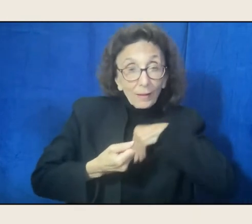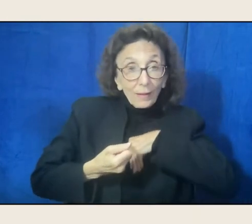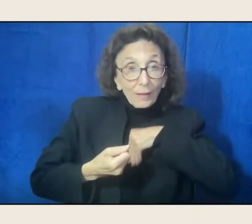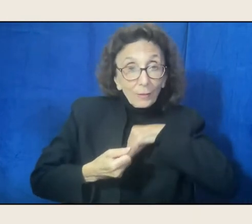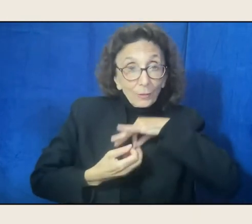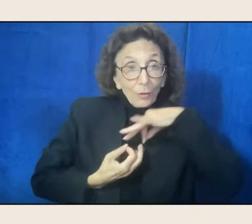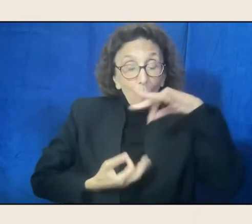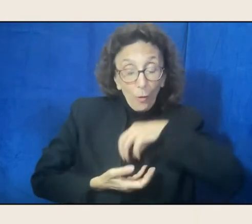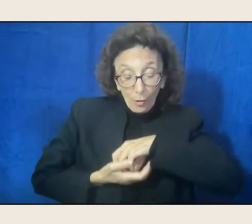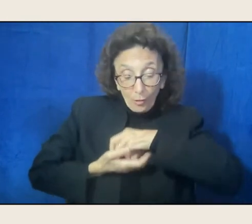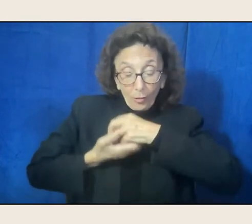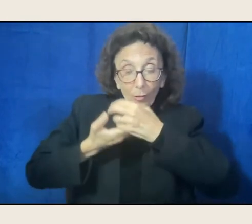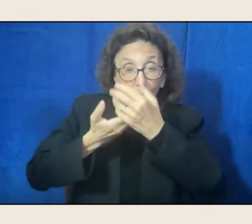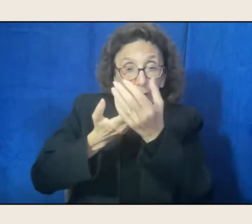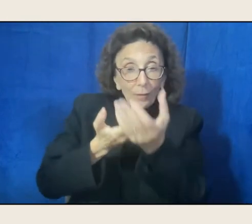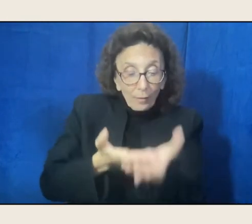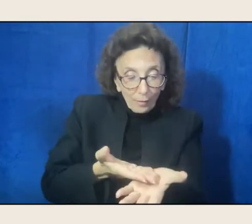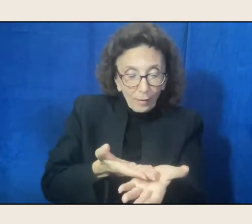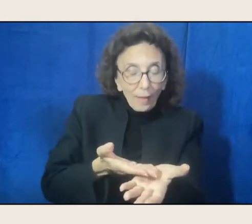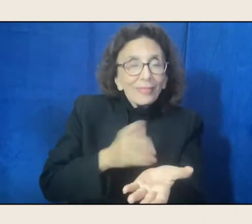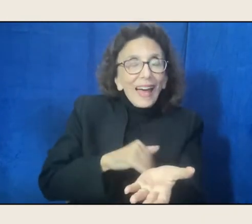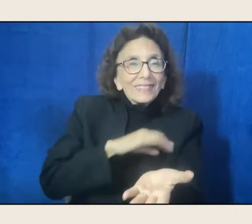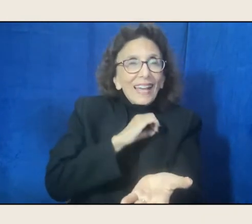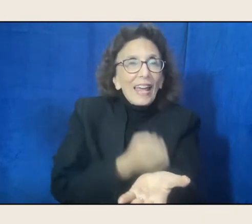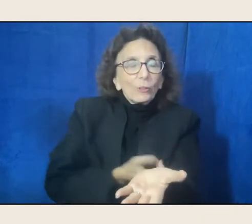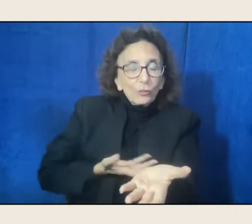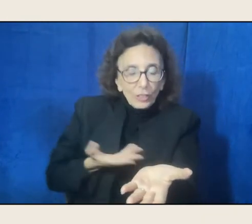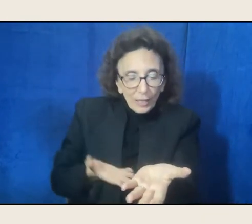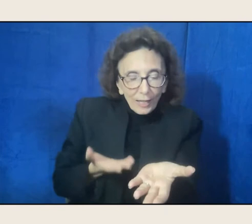is an energetic exchange, I think about all those